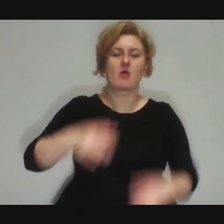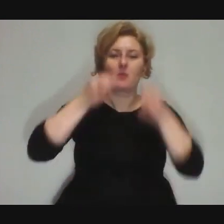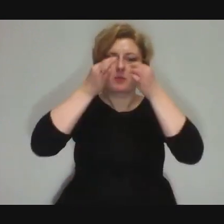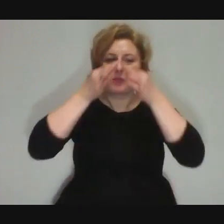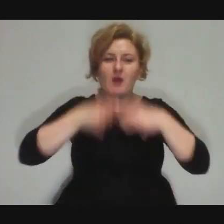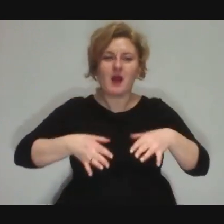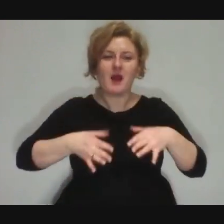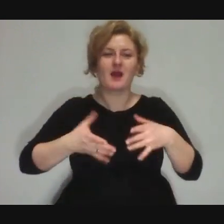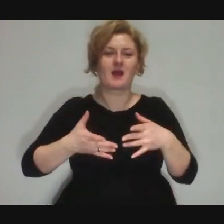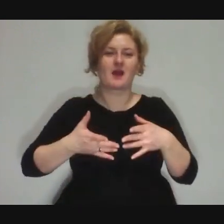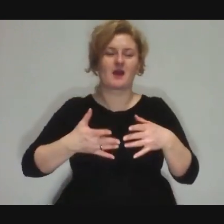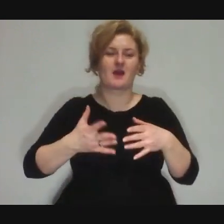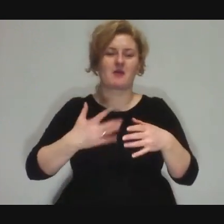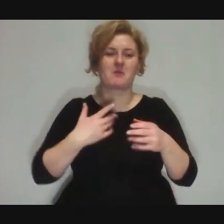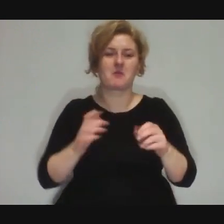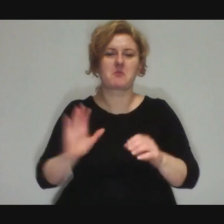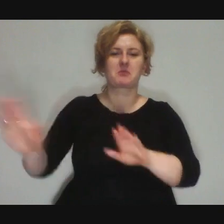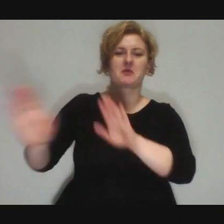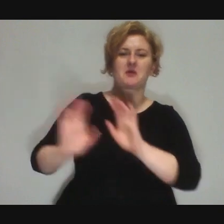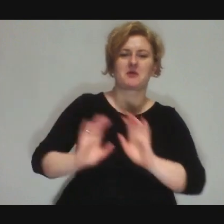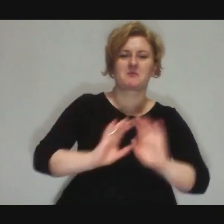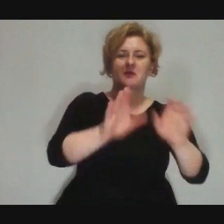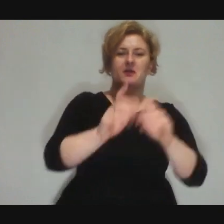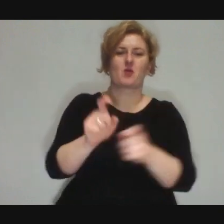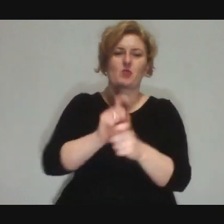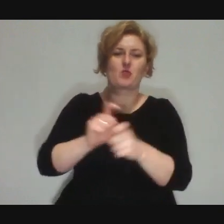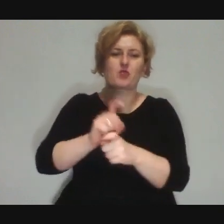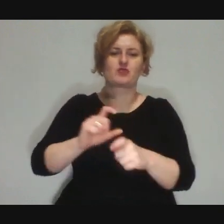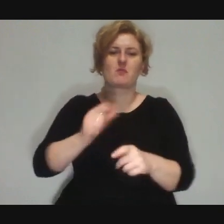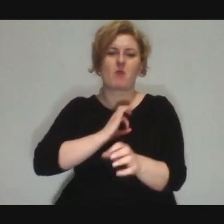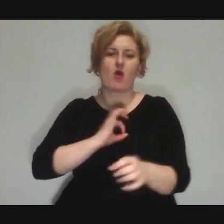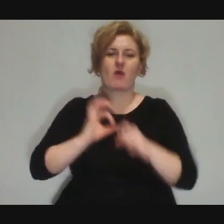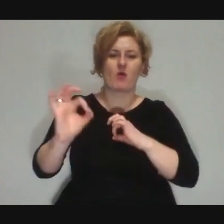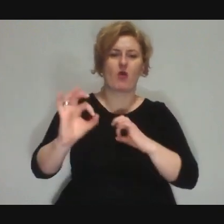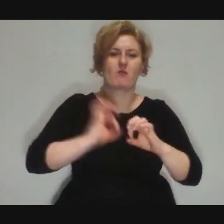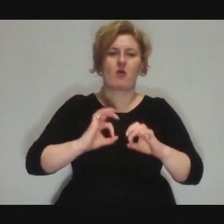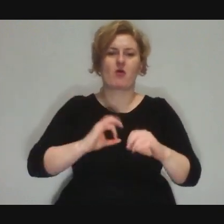they might push each other, argue about some equipement, they want a different color